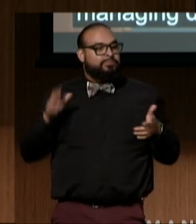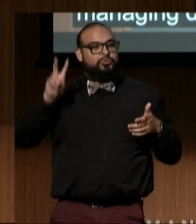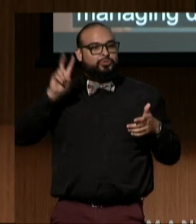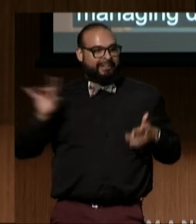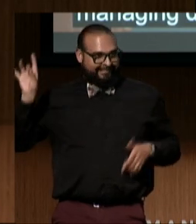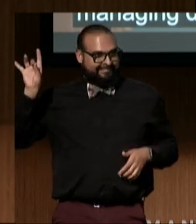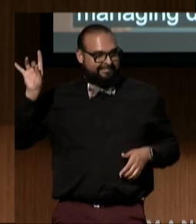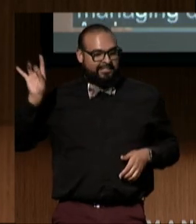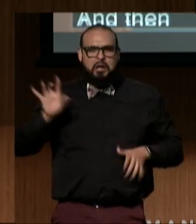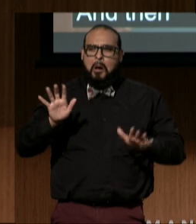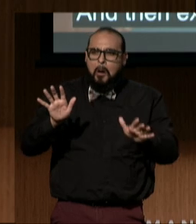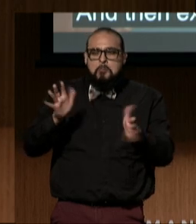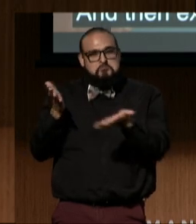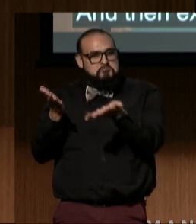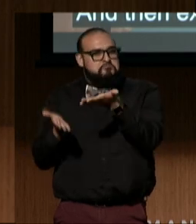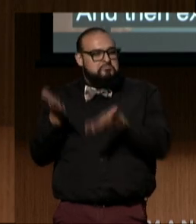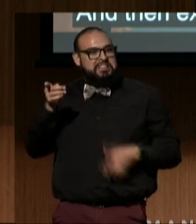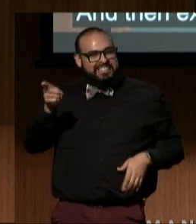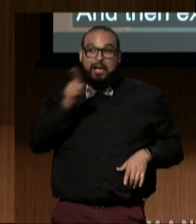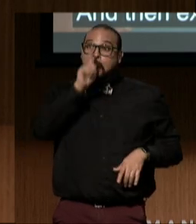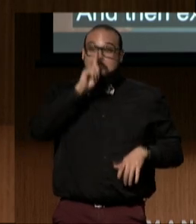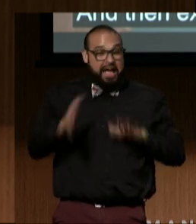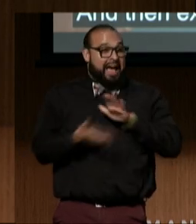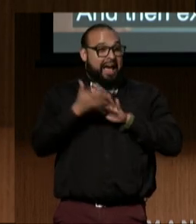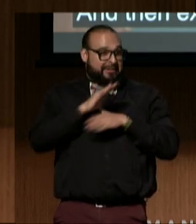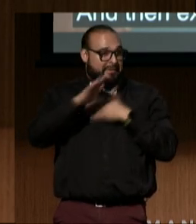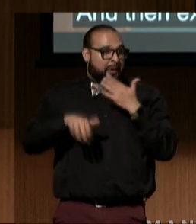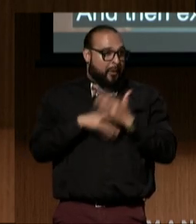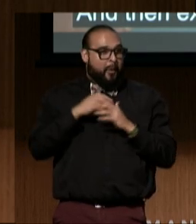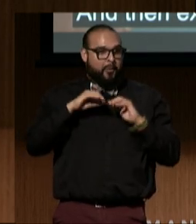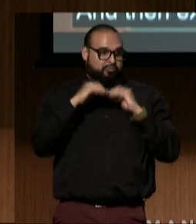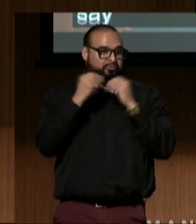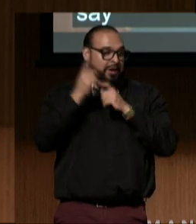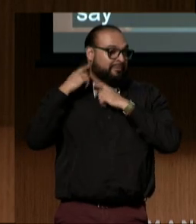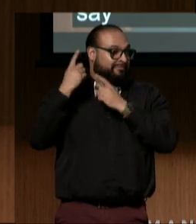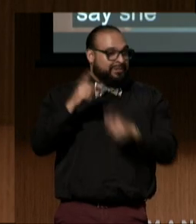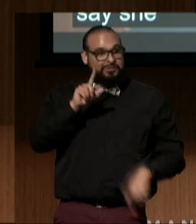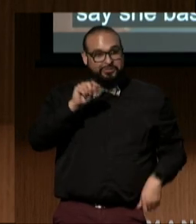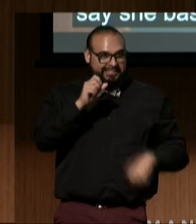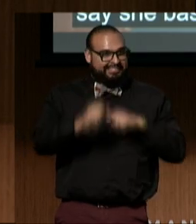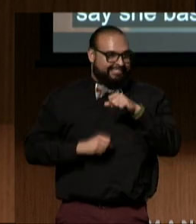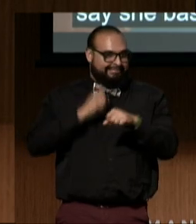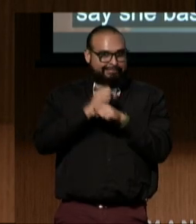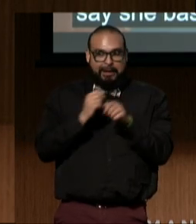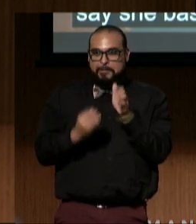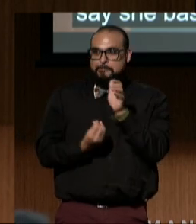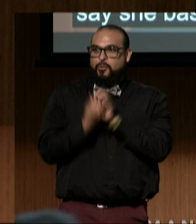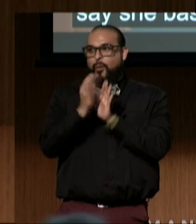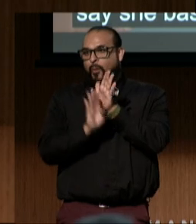So you could say that she basically ran the organization for 20 years. 20 years of growth, innovation,